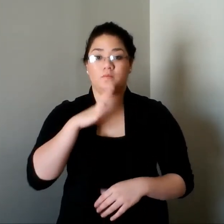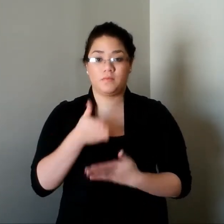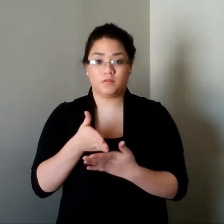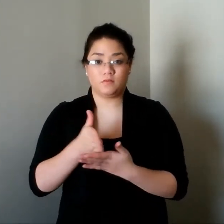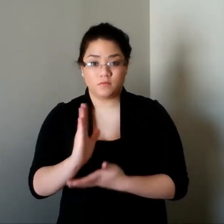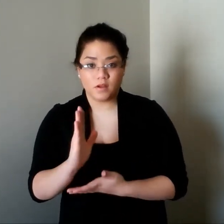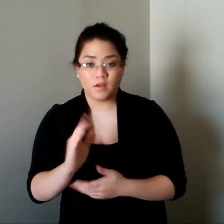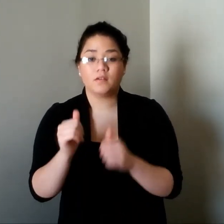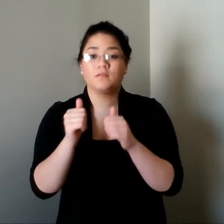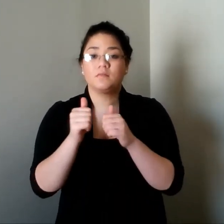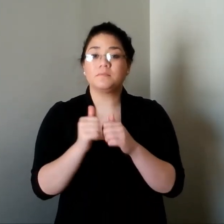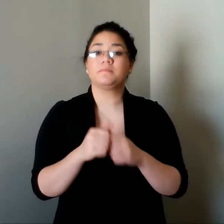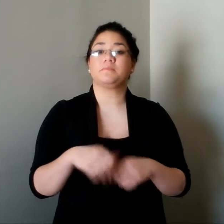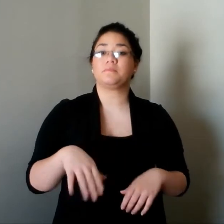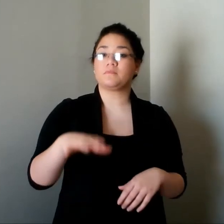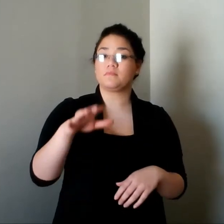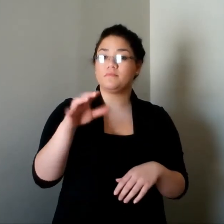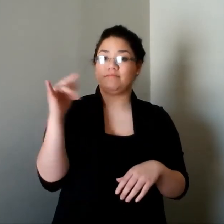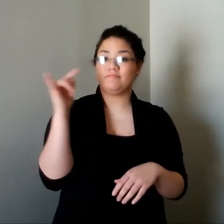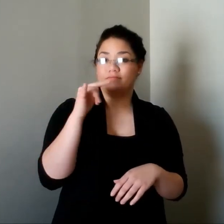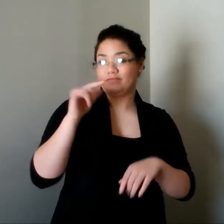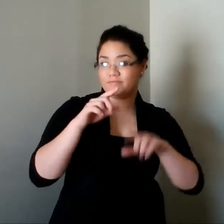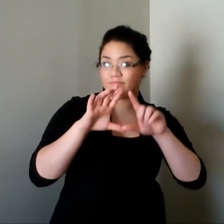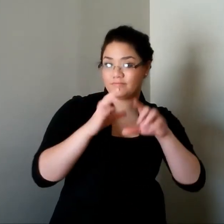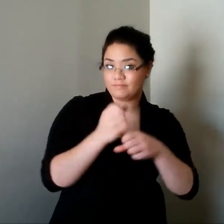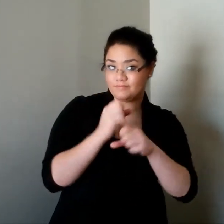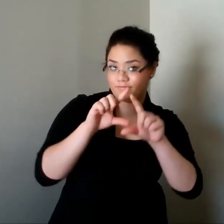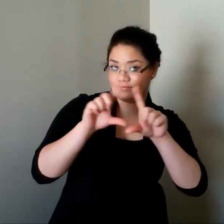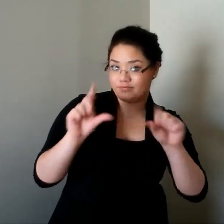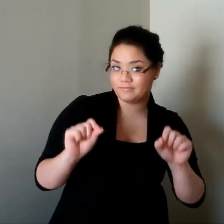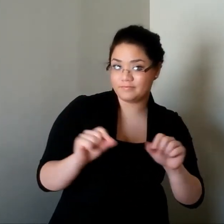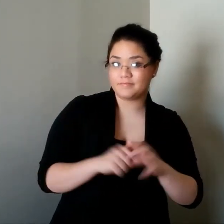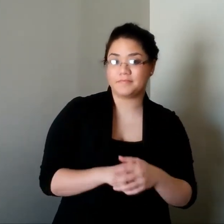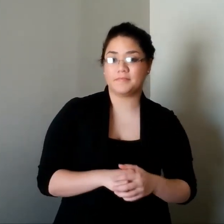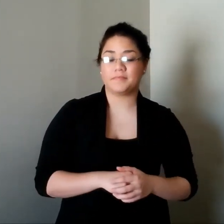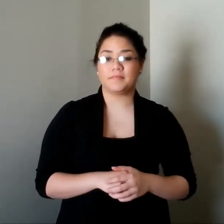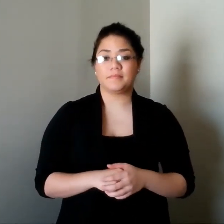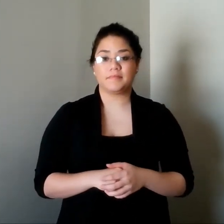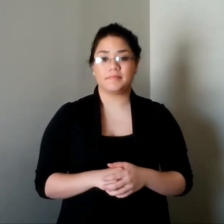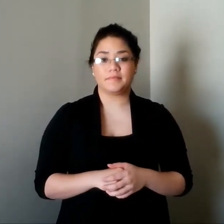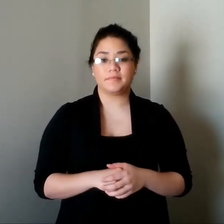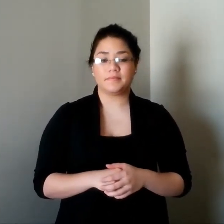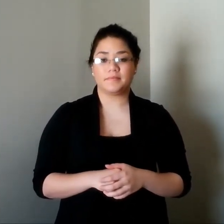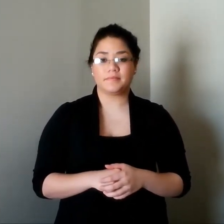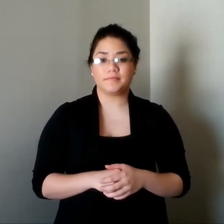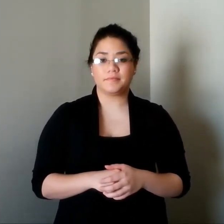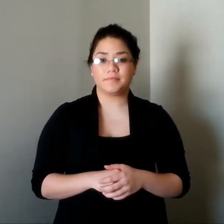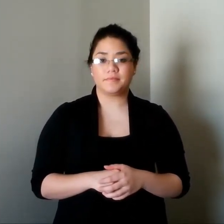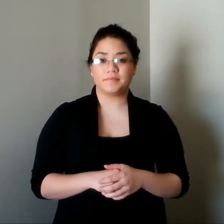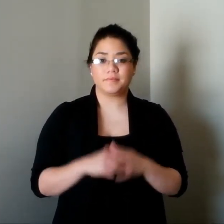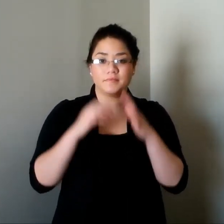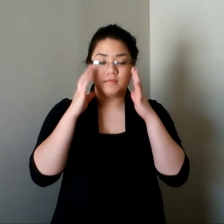She also established the FOF club (interpreter error: should be 90-9 club) whose goal was to help women gain their rights and their